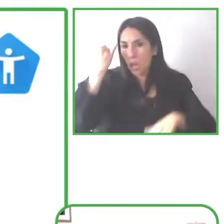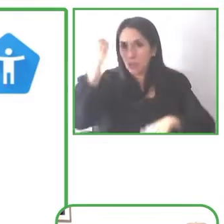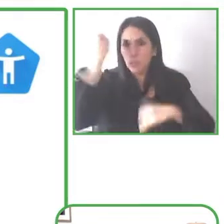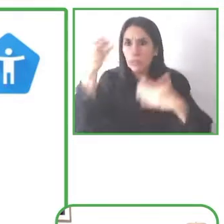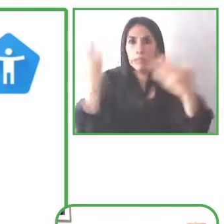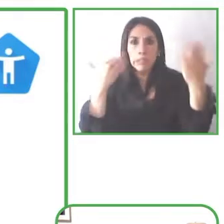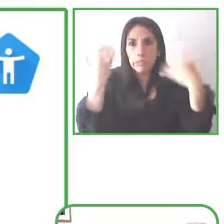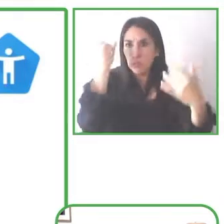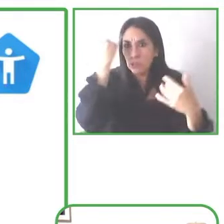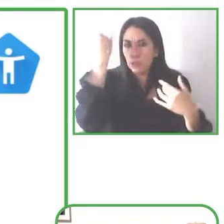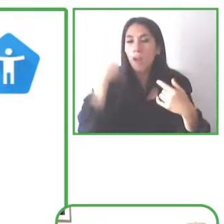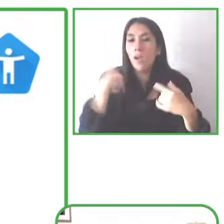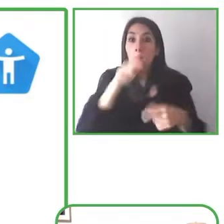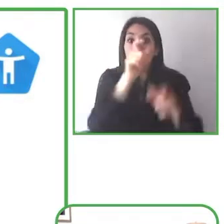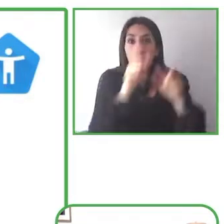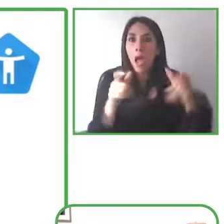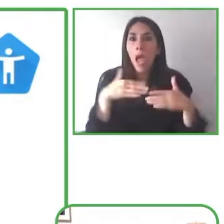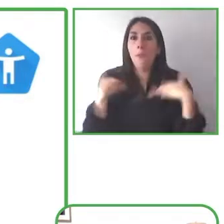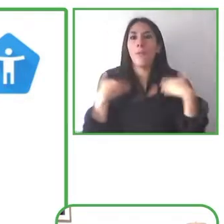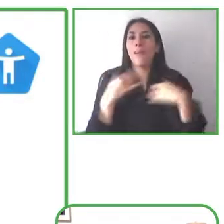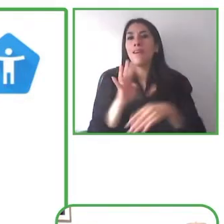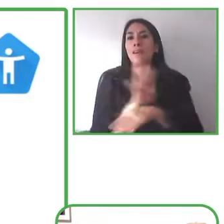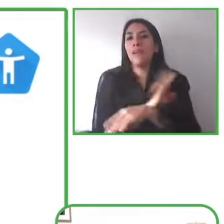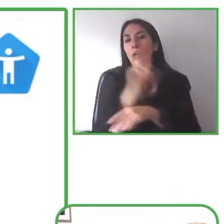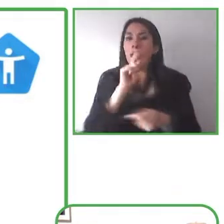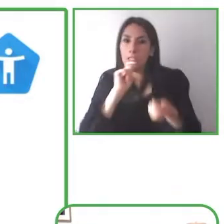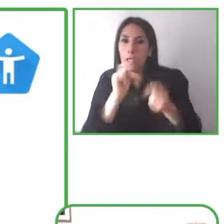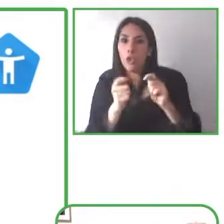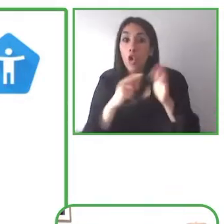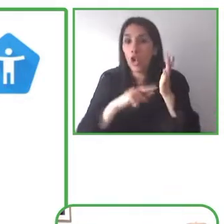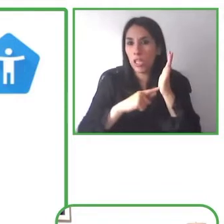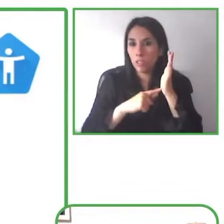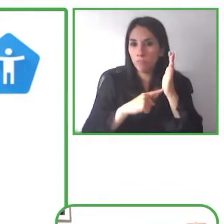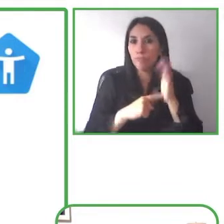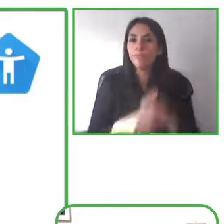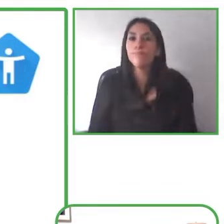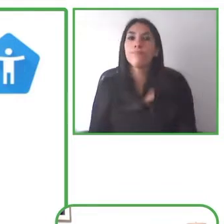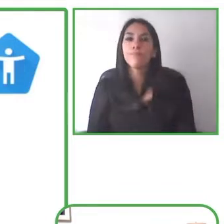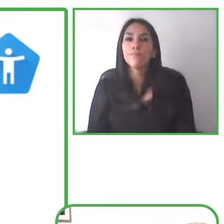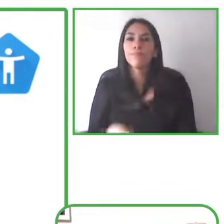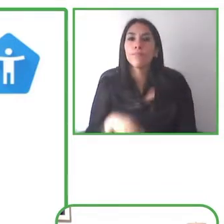resources for where you can learn more in the future so our main website for Google